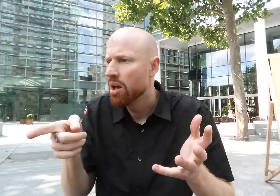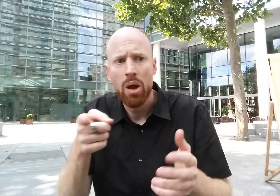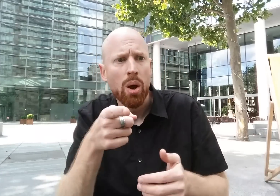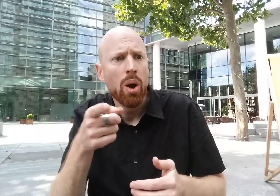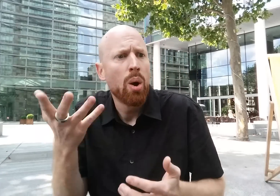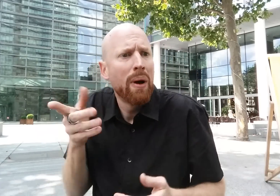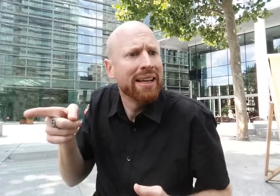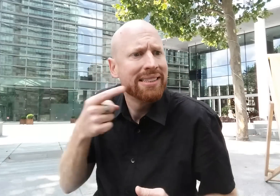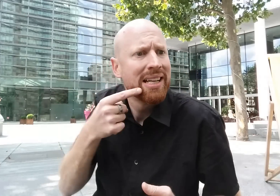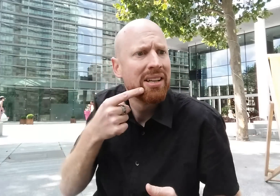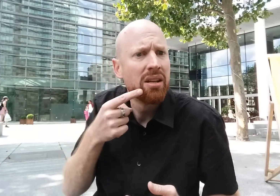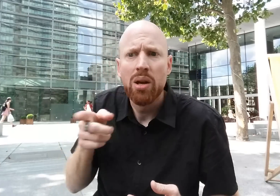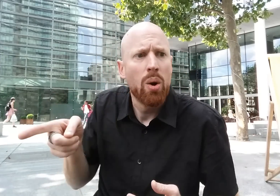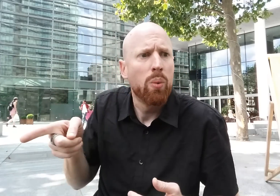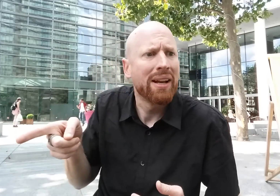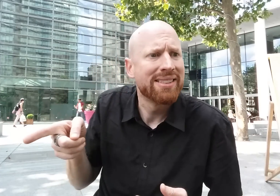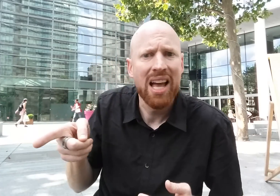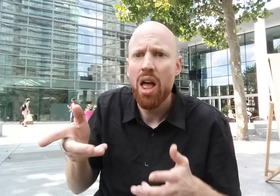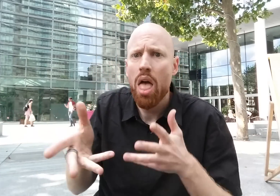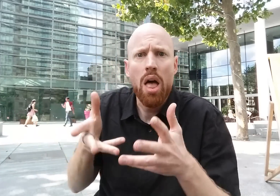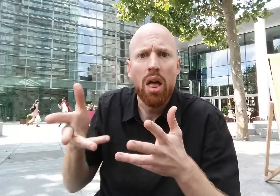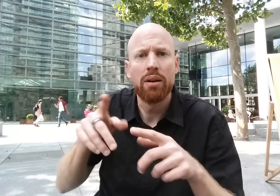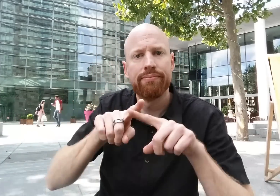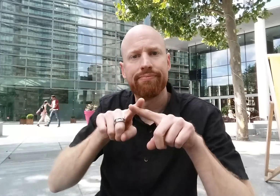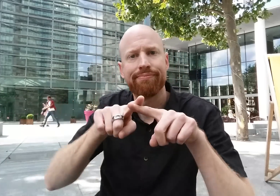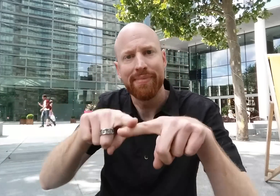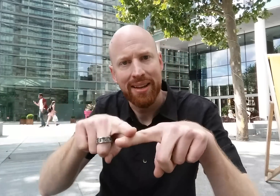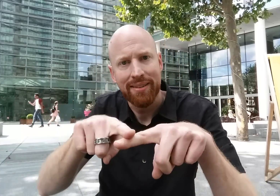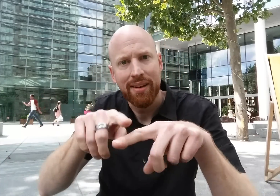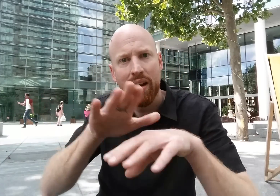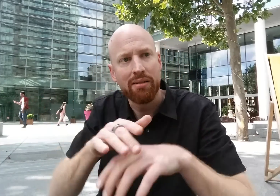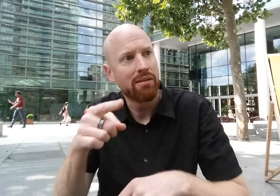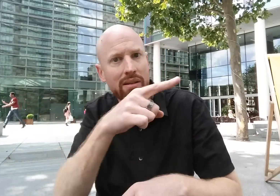hearing person to interpret for everyone in the group, making them the de facto